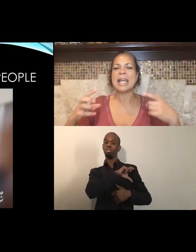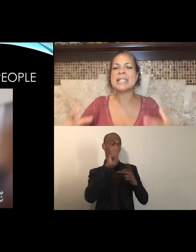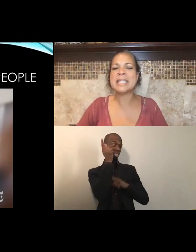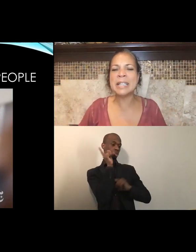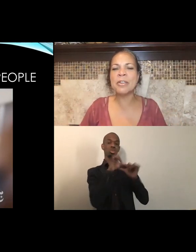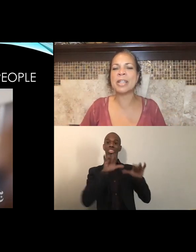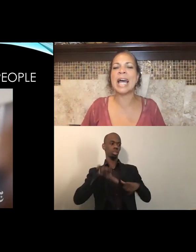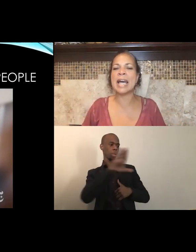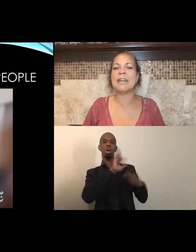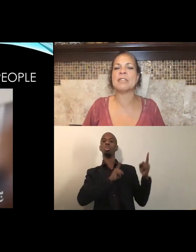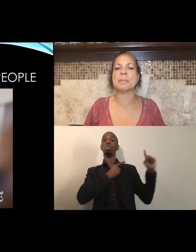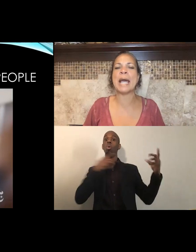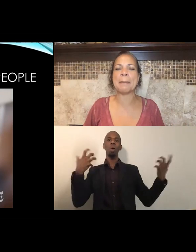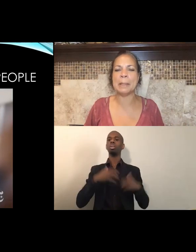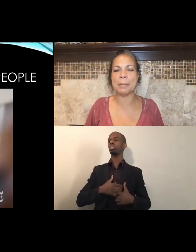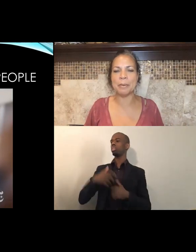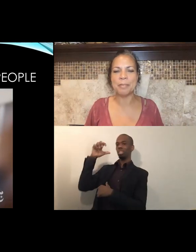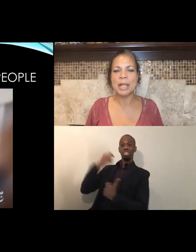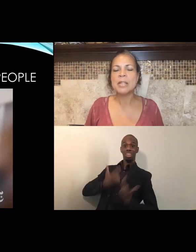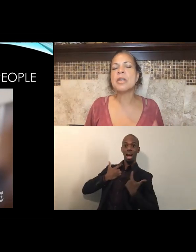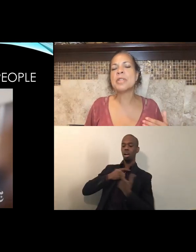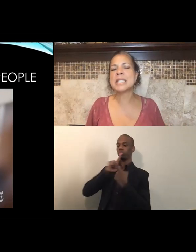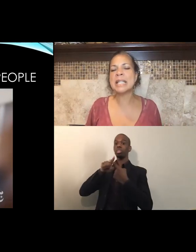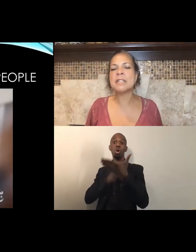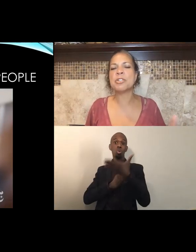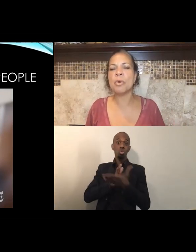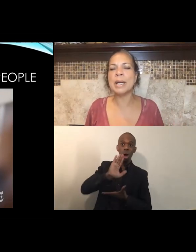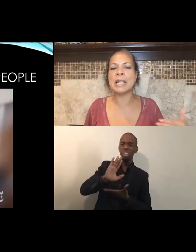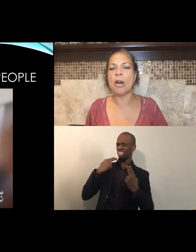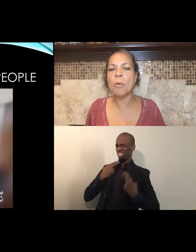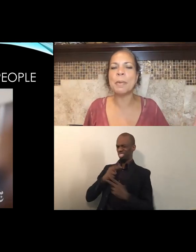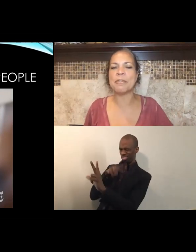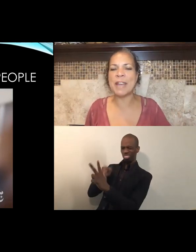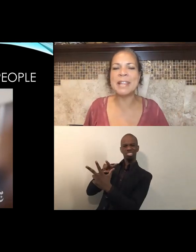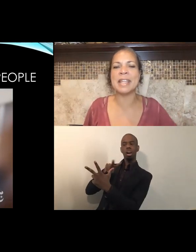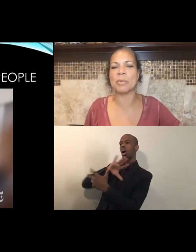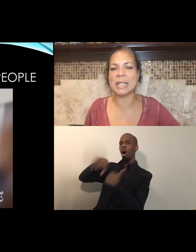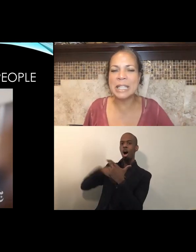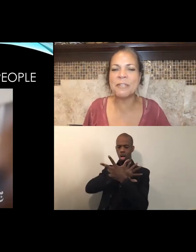and steal the lives of Black people. So the sense of joy and hope and faith and relief,